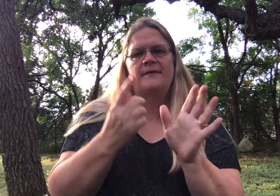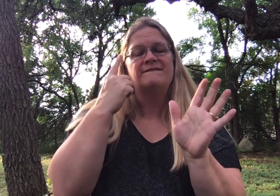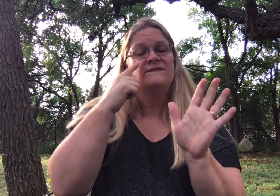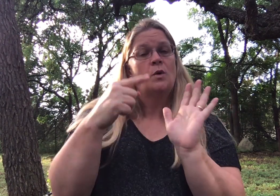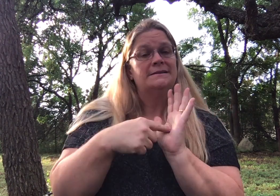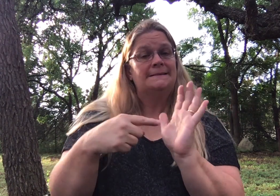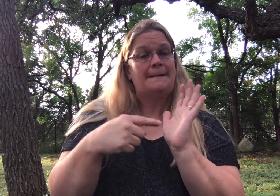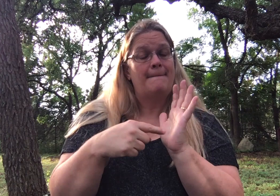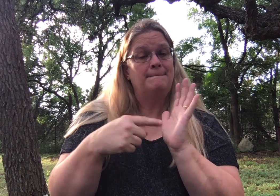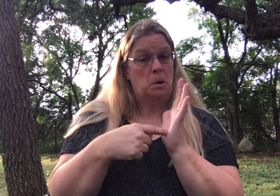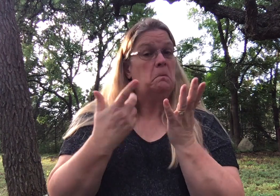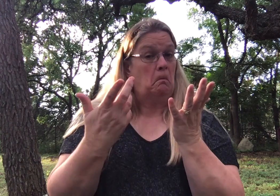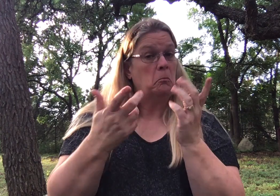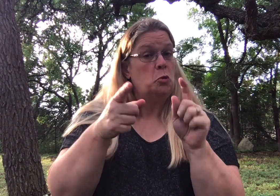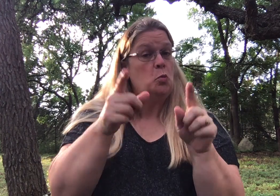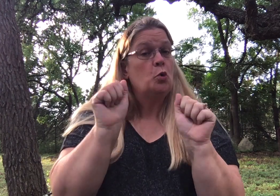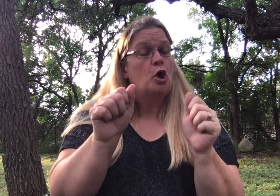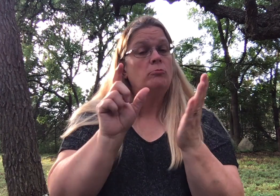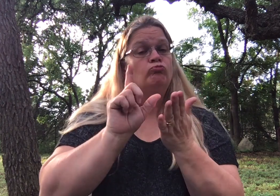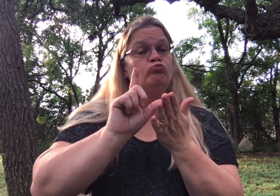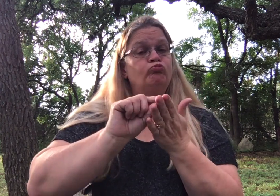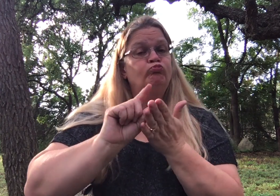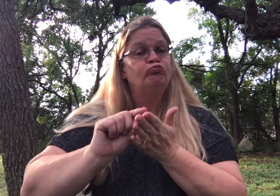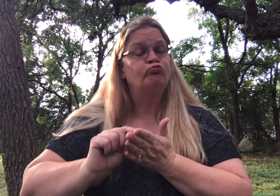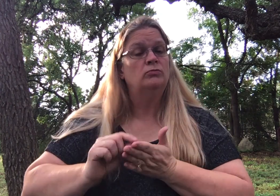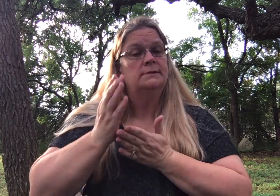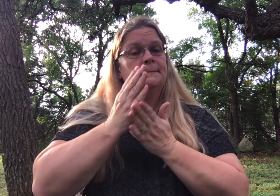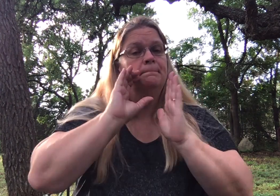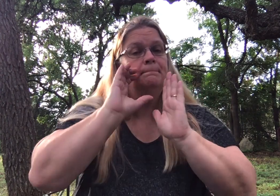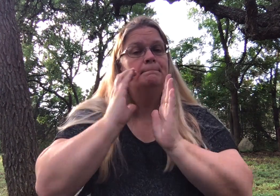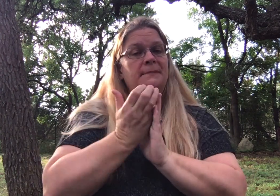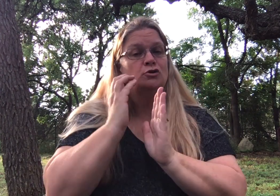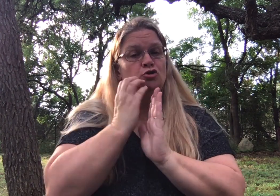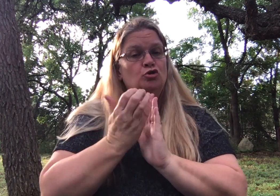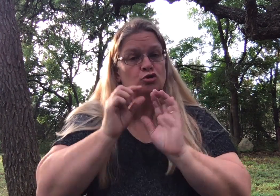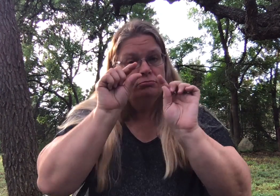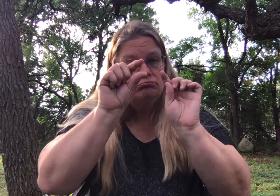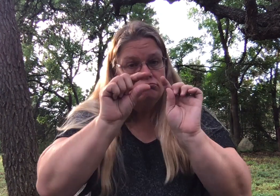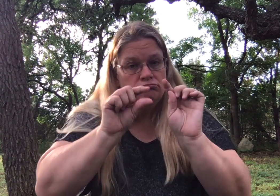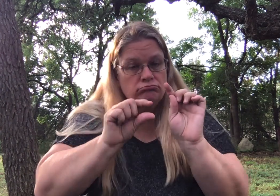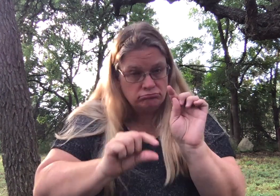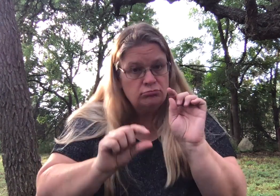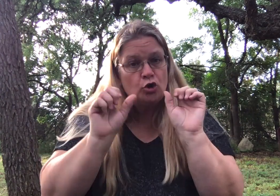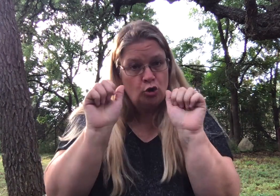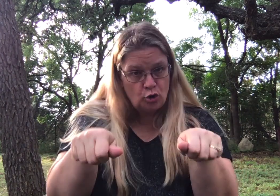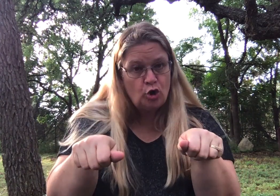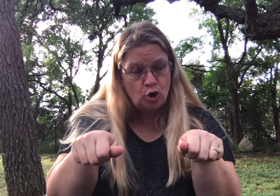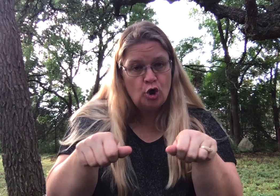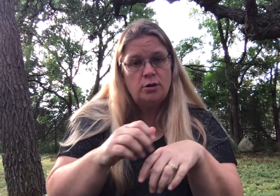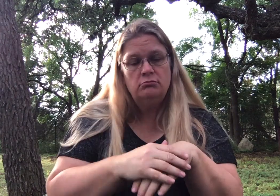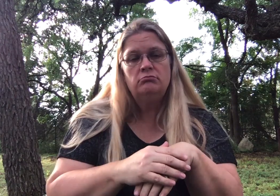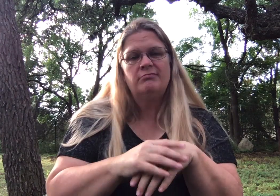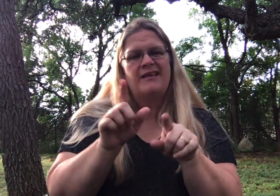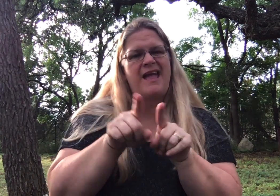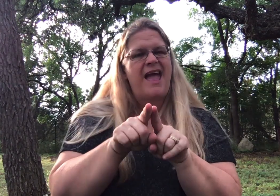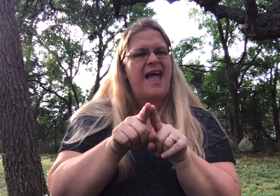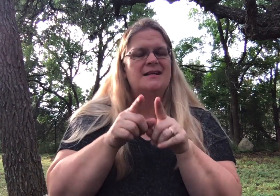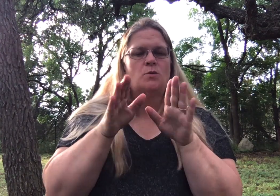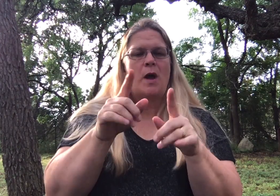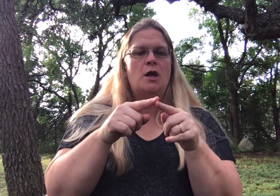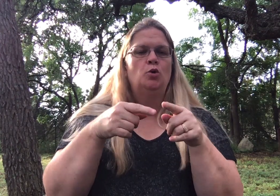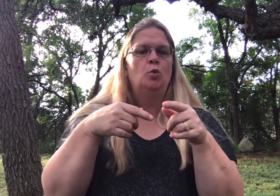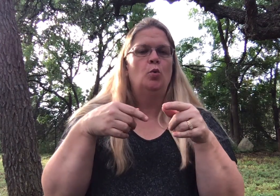For example, you could print some pictures as a way